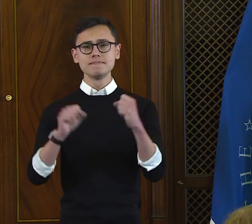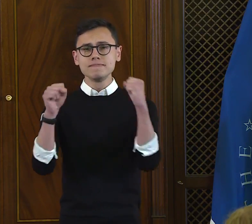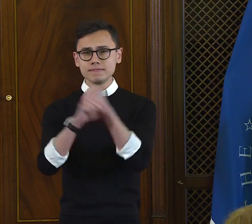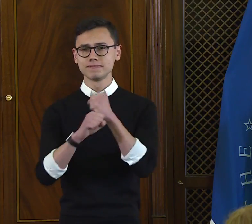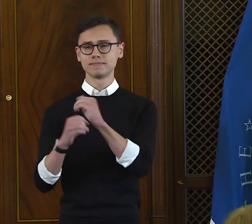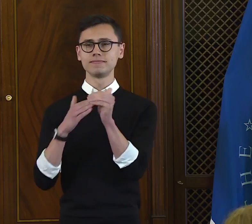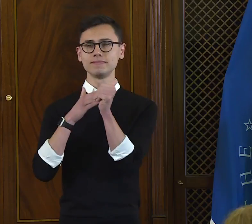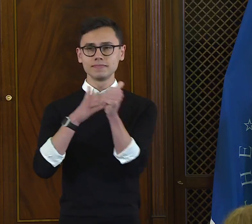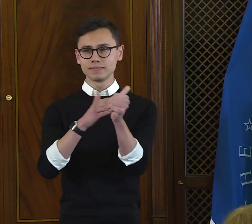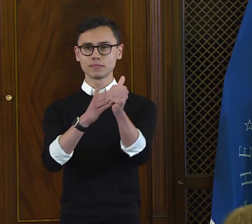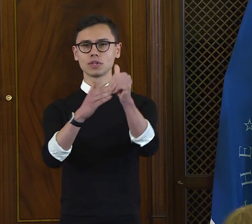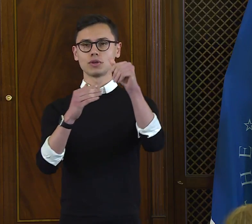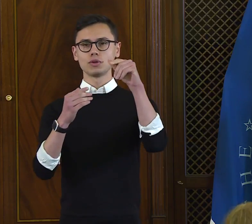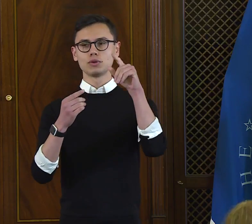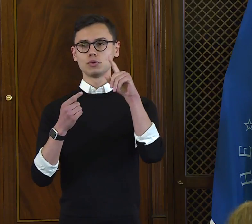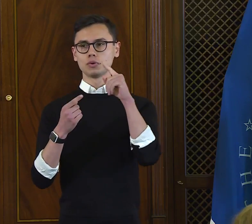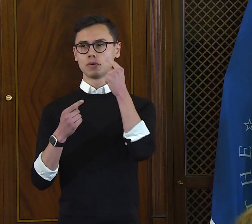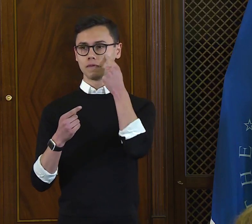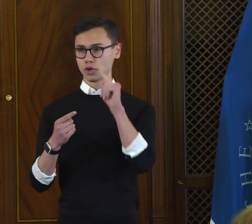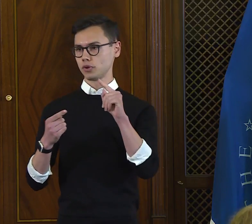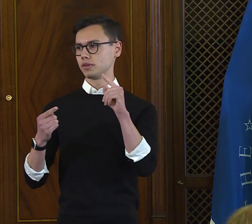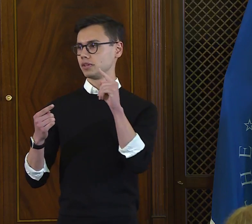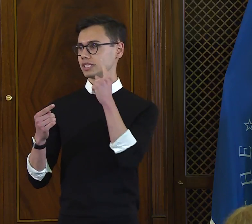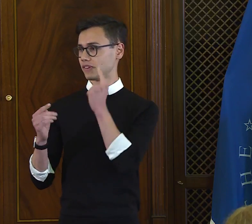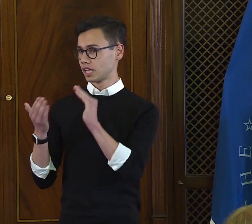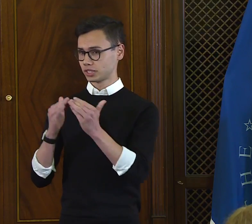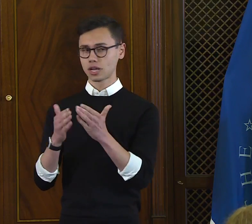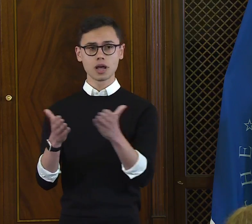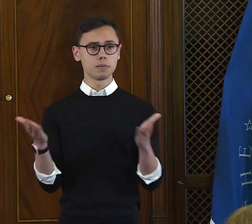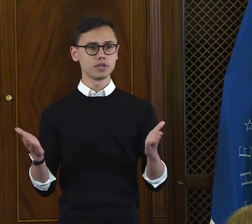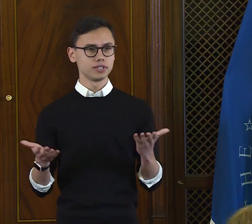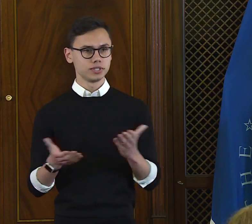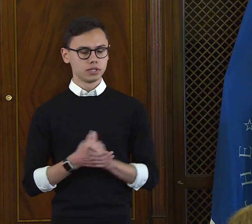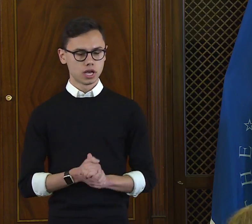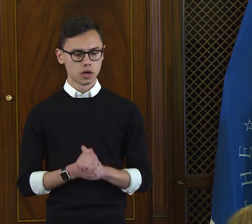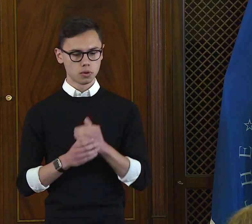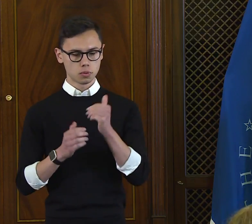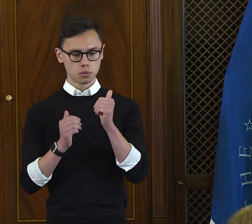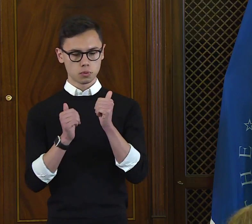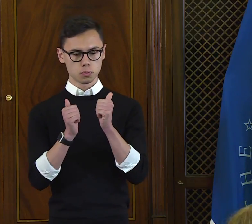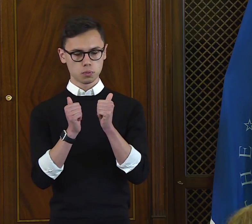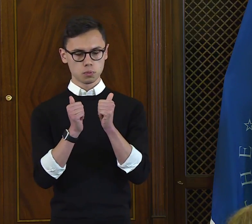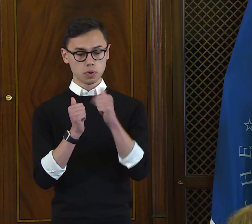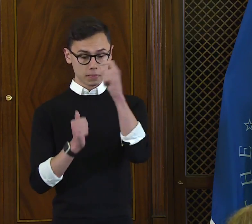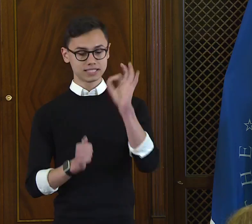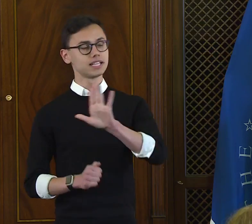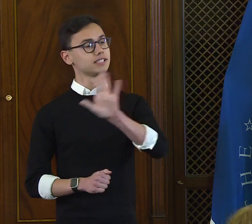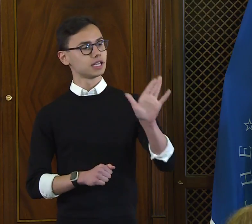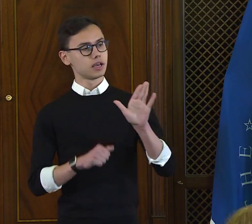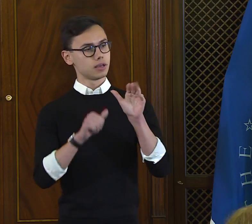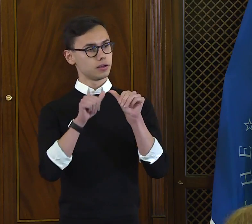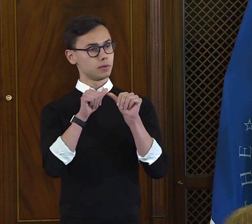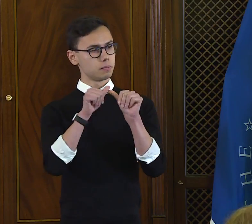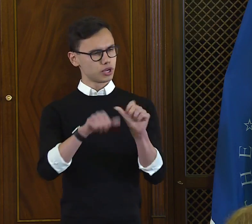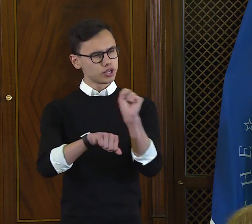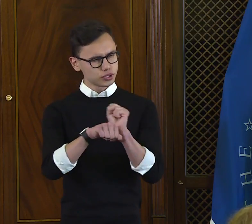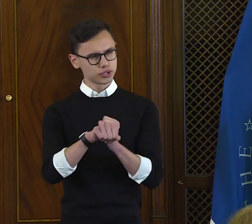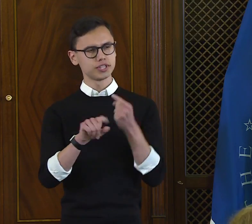I'm honored to be among people who have been fighting in this fight for the deaf community here in this room.